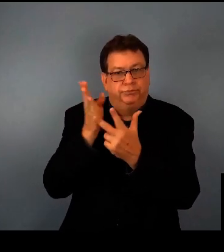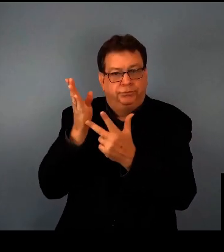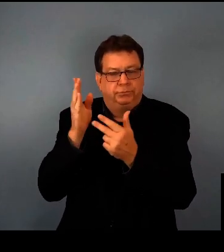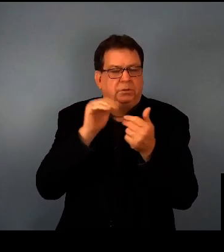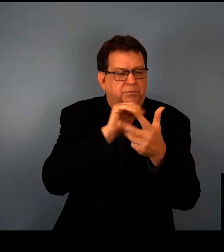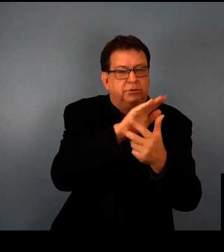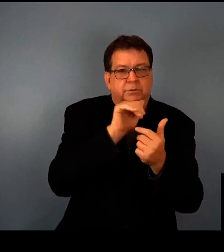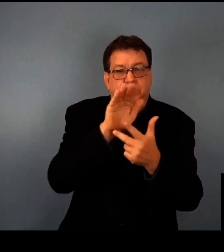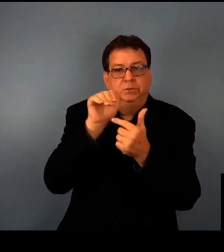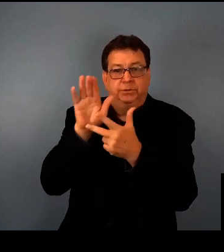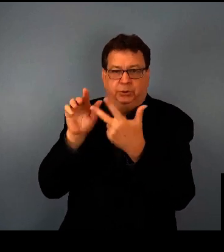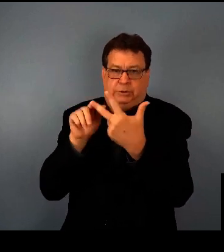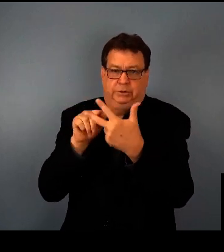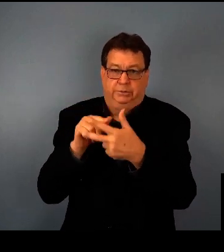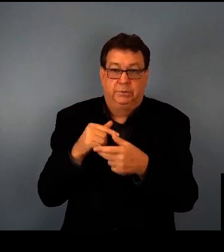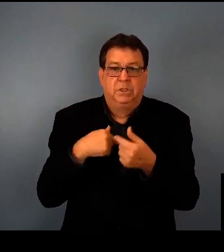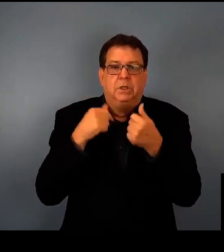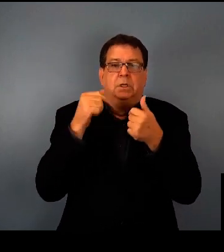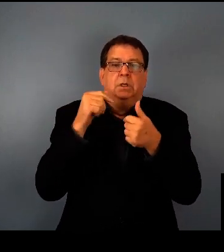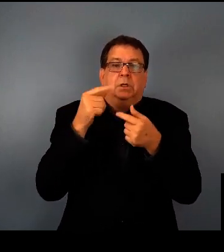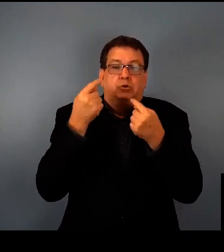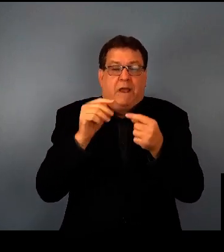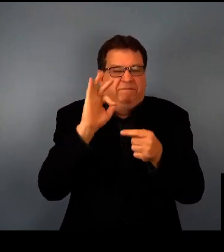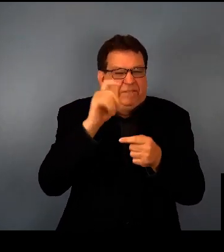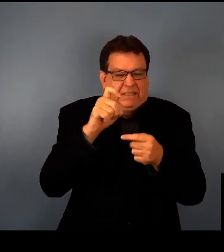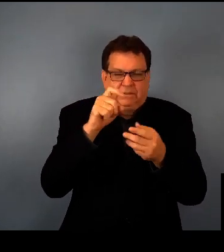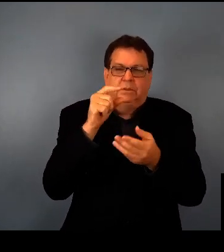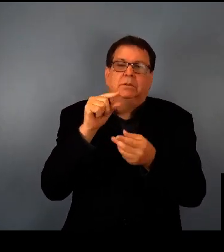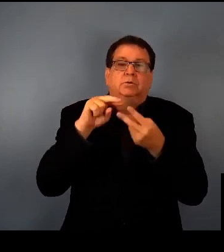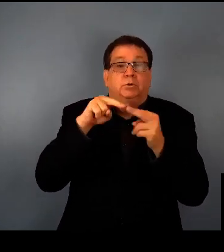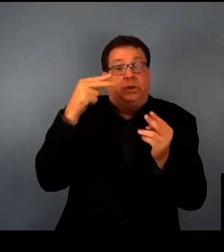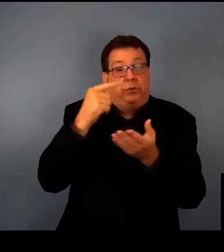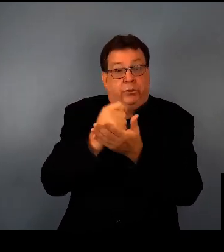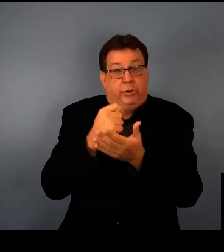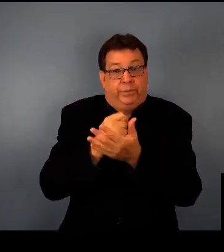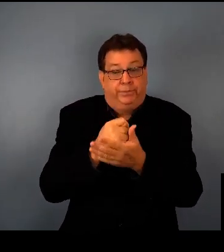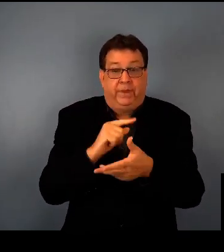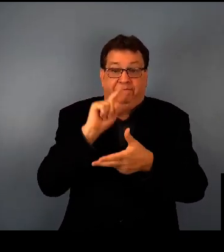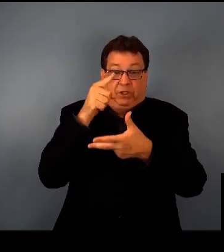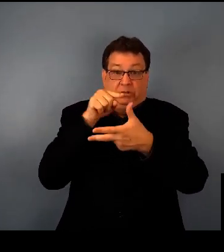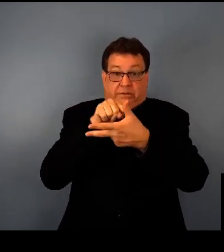Basically, there are three main ways that people are working on to try to approach gene therapy.